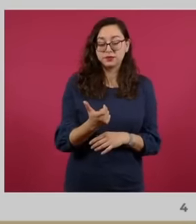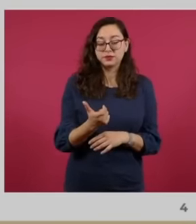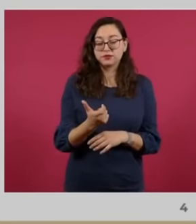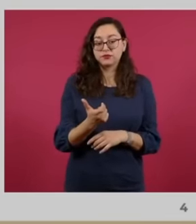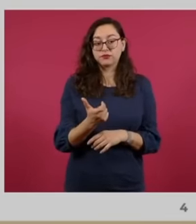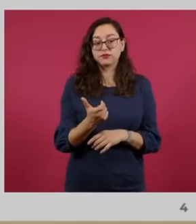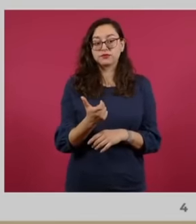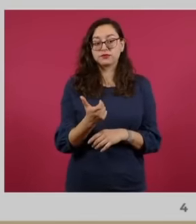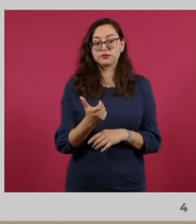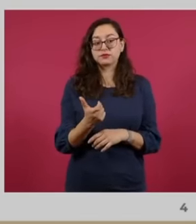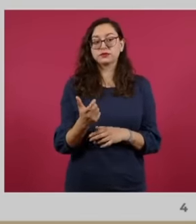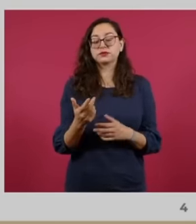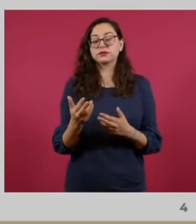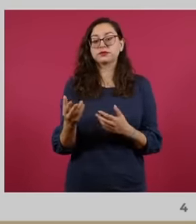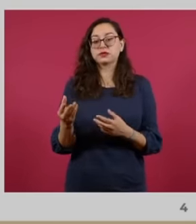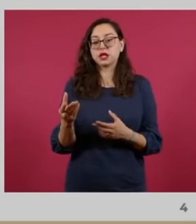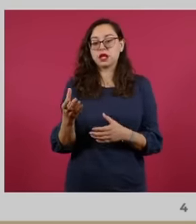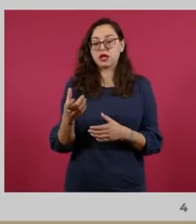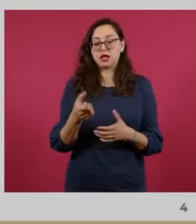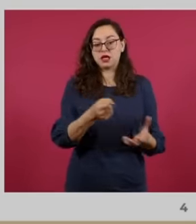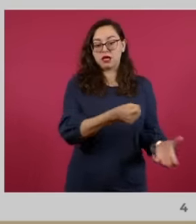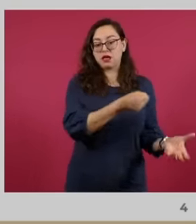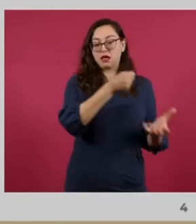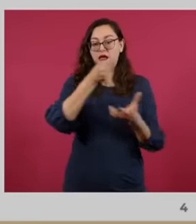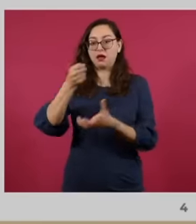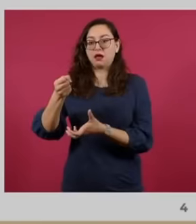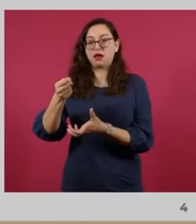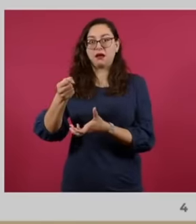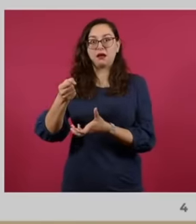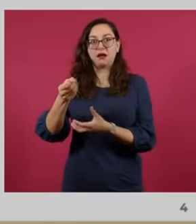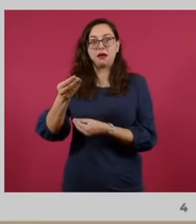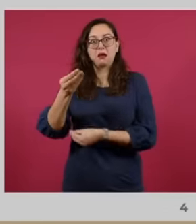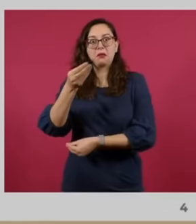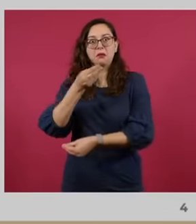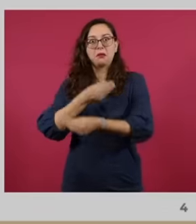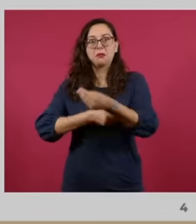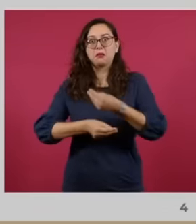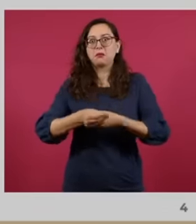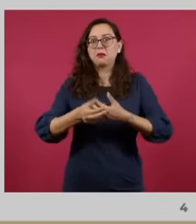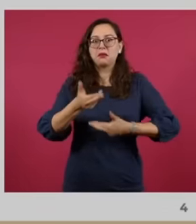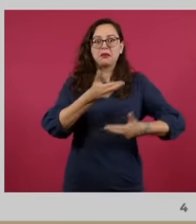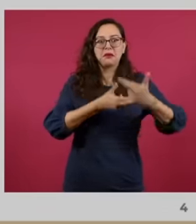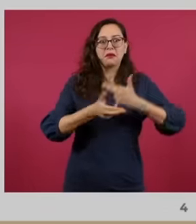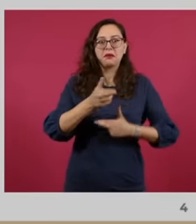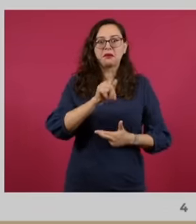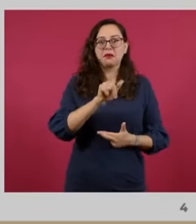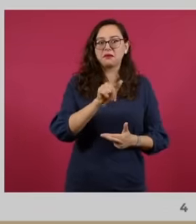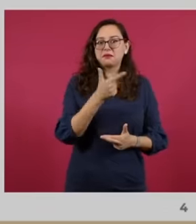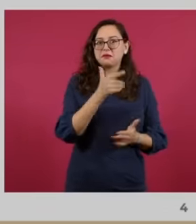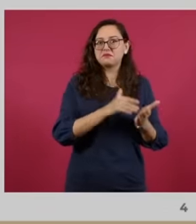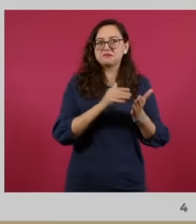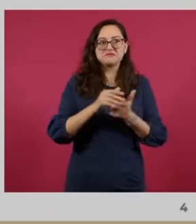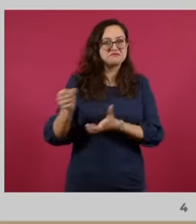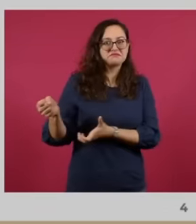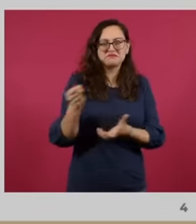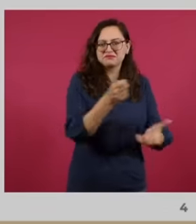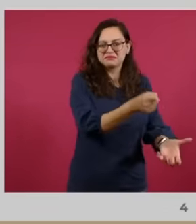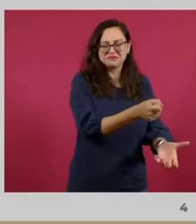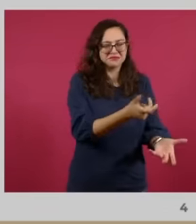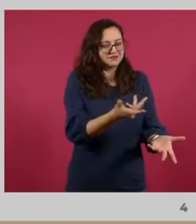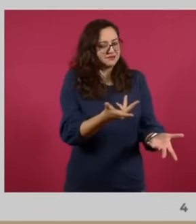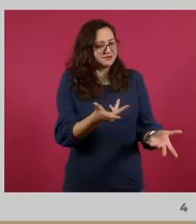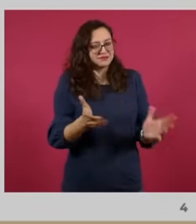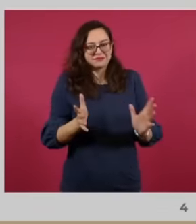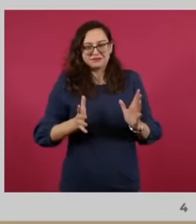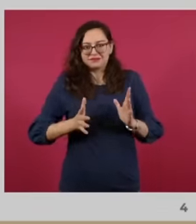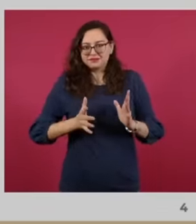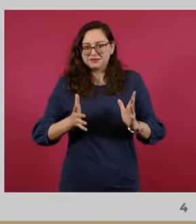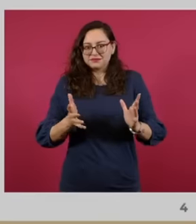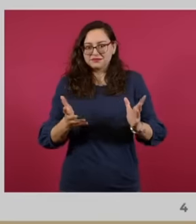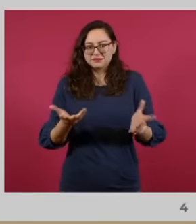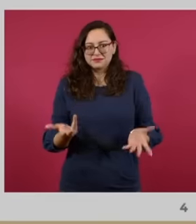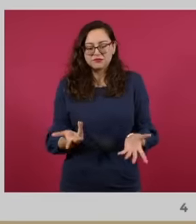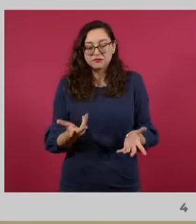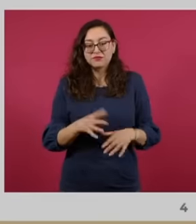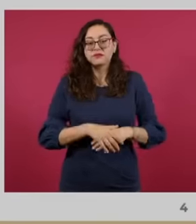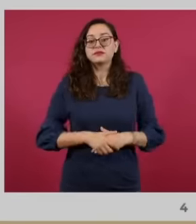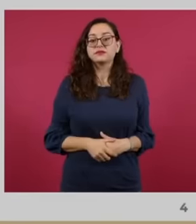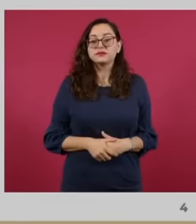were returned to Grupo México some expenses included some expenses that were made only of those